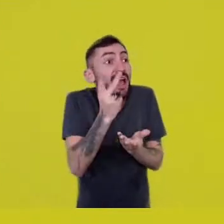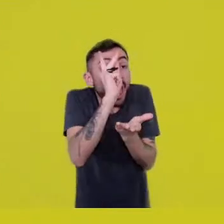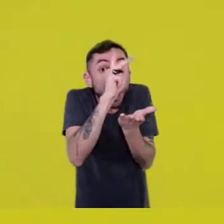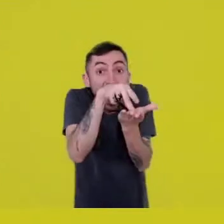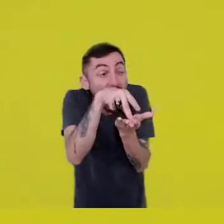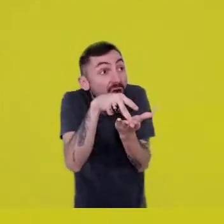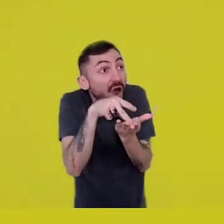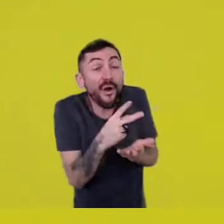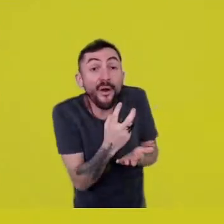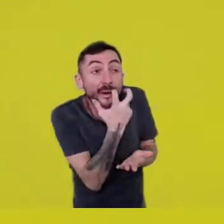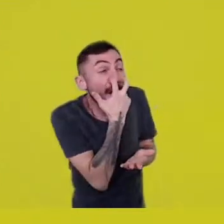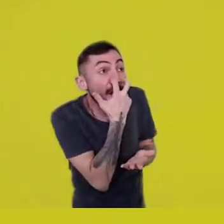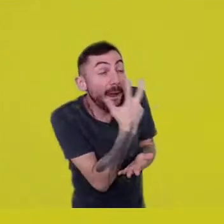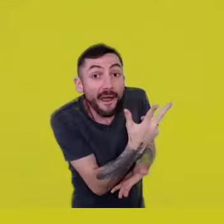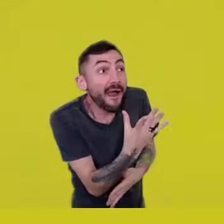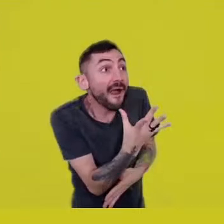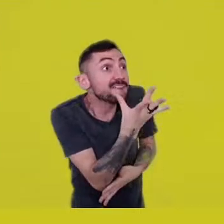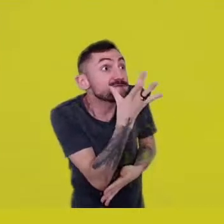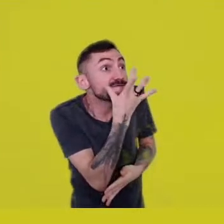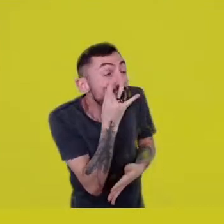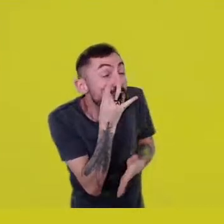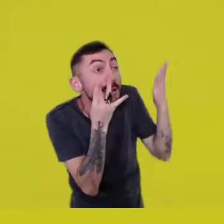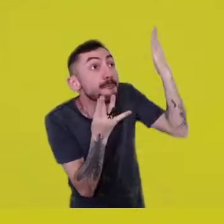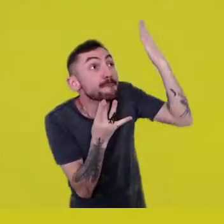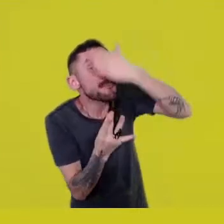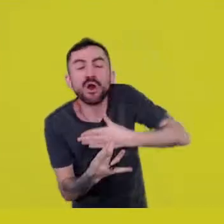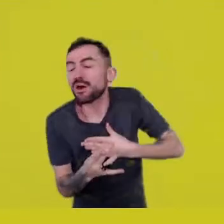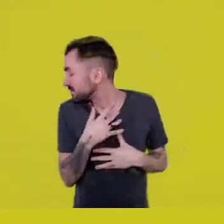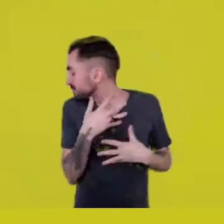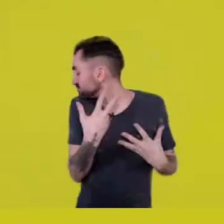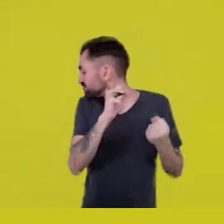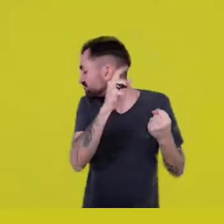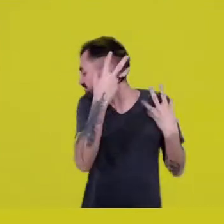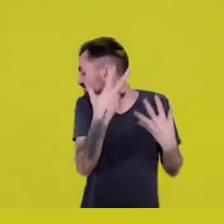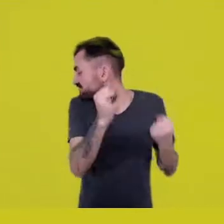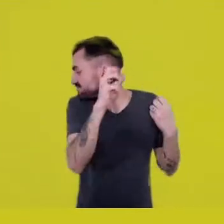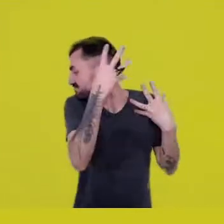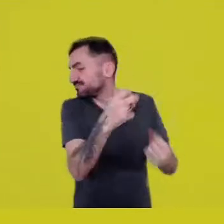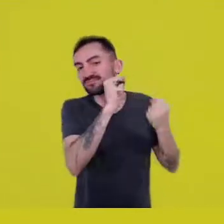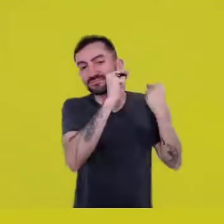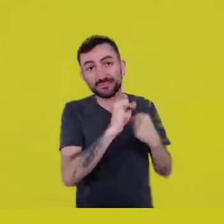There is a reality we can check and share with one another.